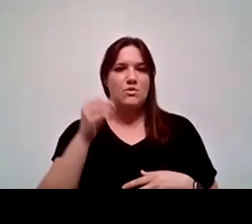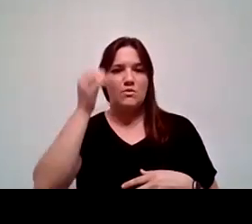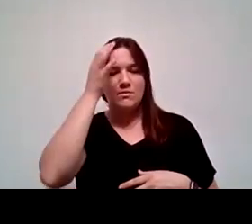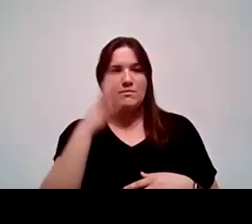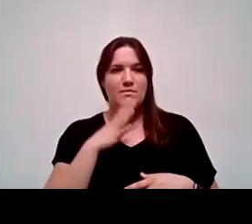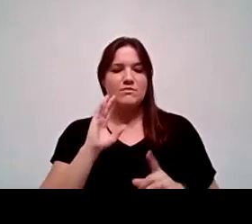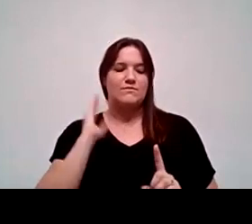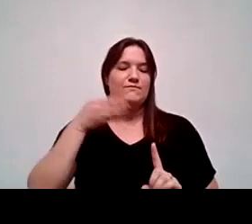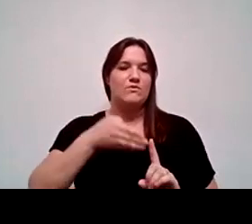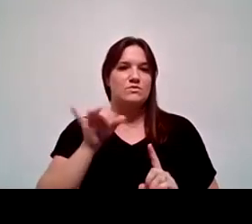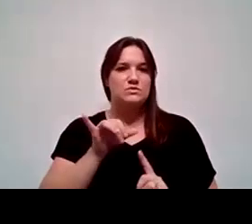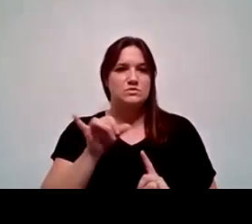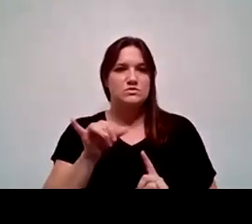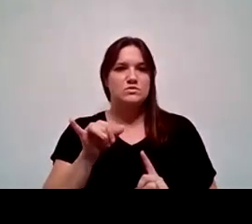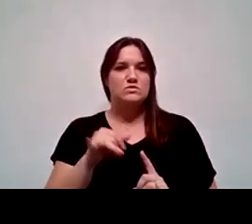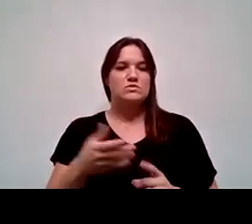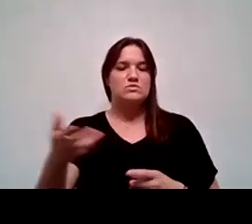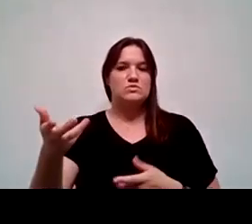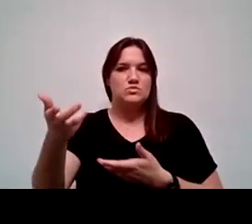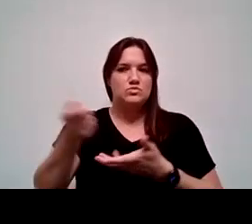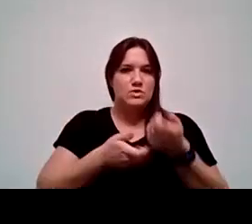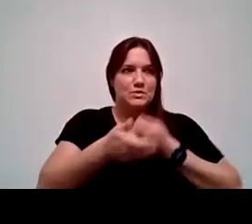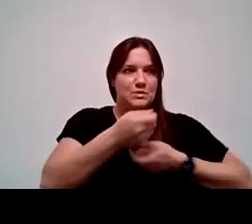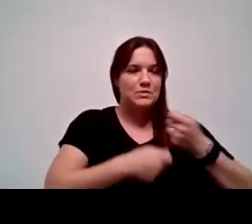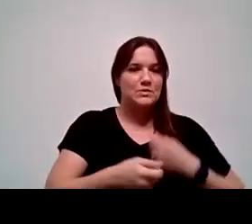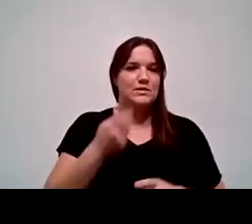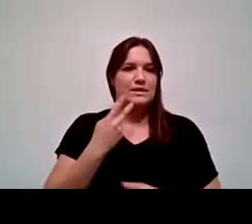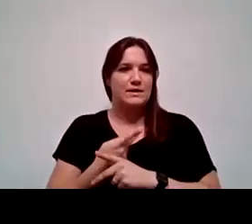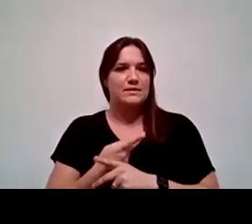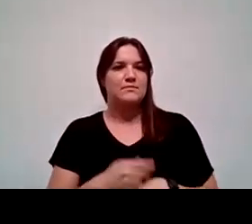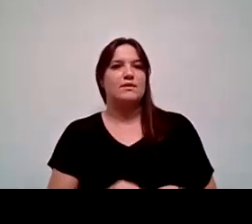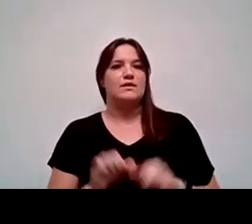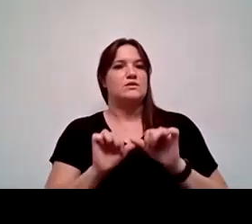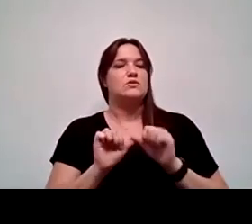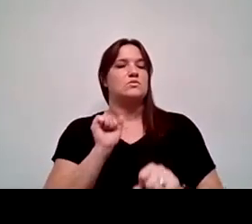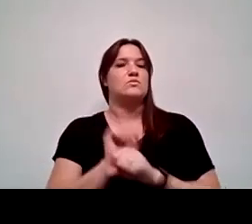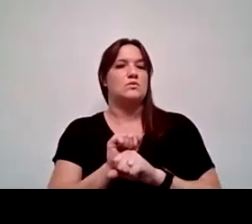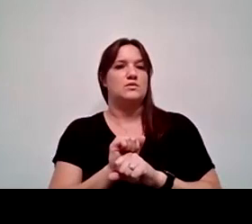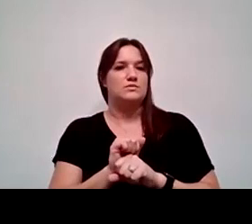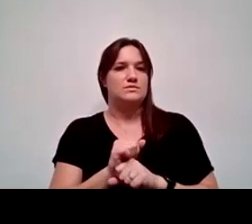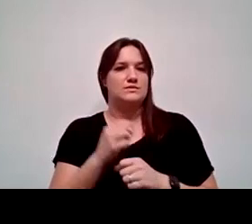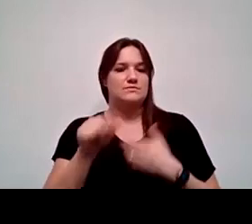at this campus to recruit and retain and continue to work with to get them to the graduation rate.